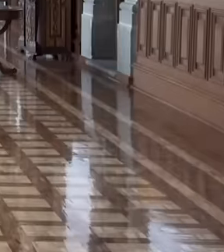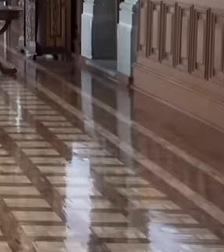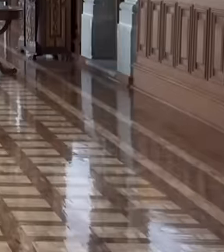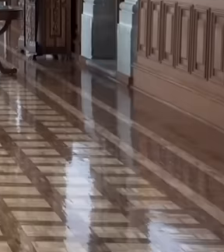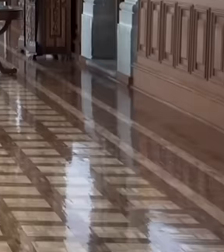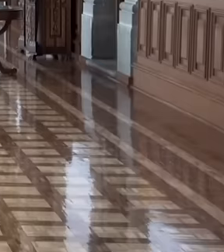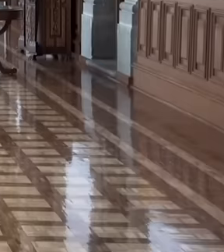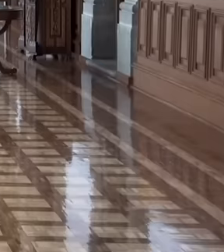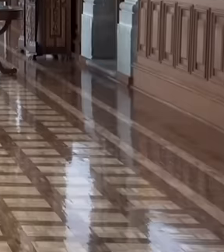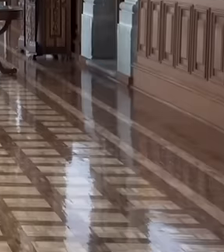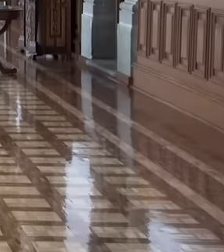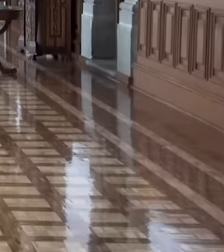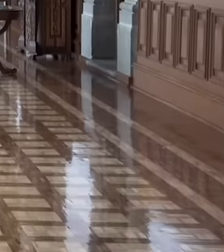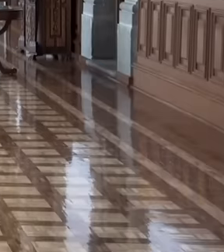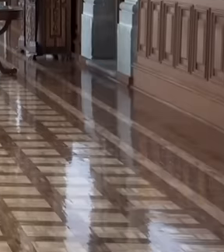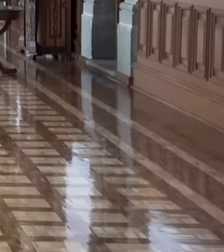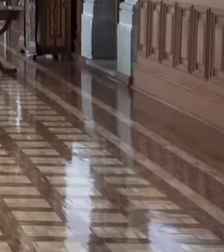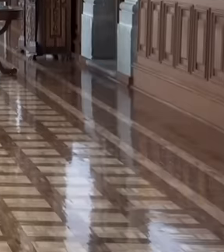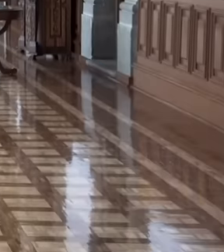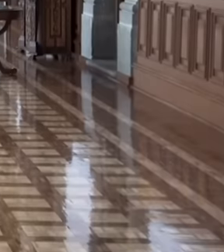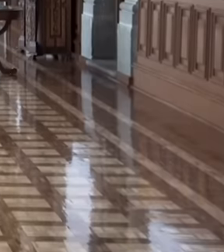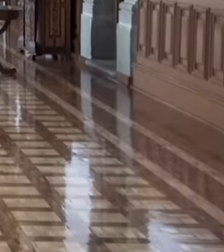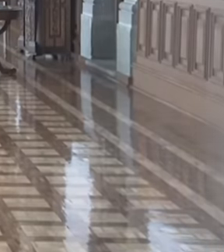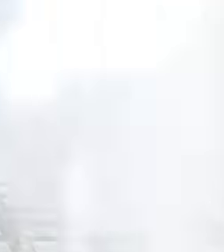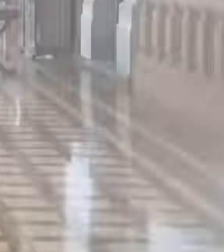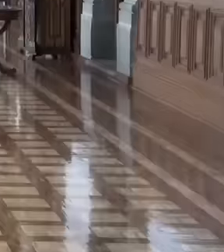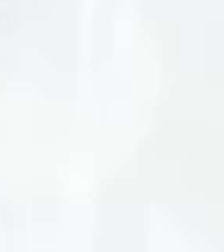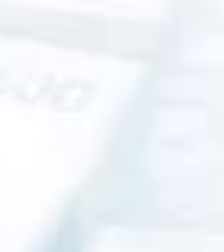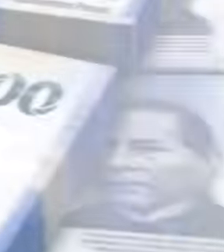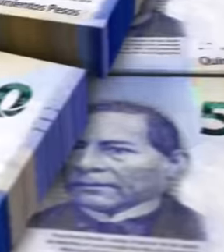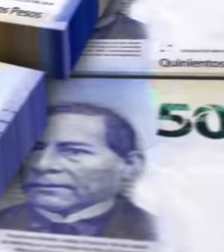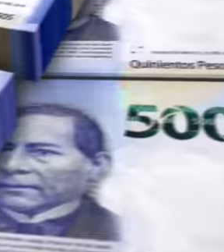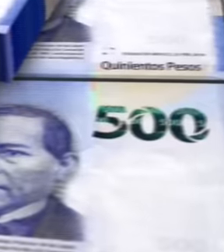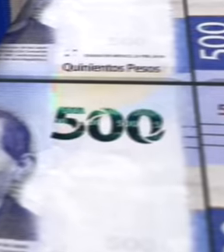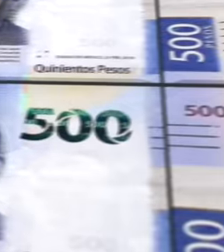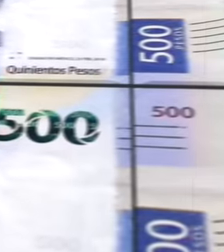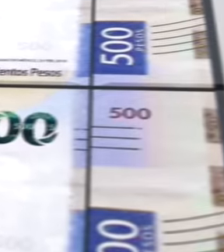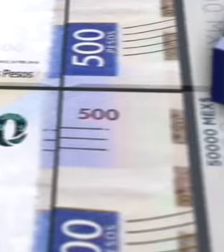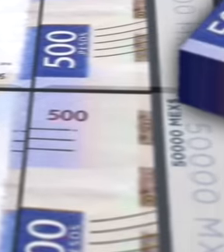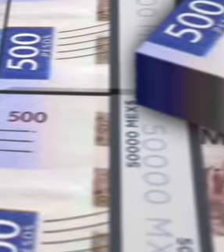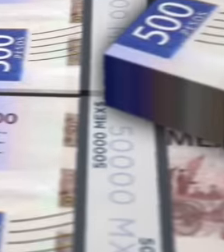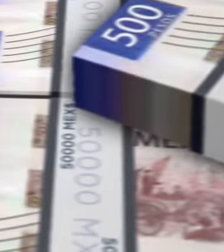Andrés Manuel López Obrador is very aware of of the debt that the billionaire Ricardo